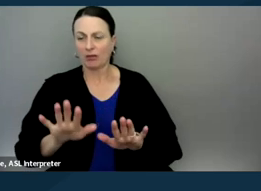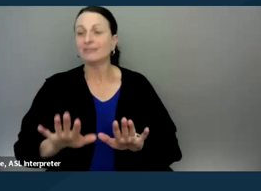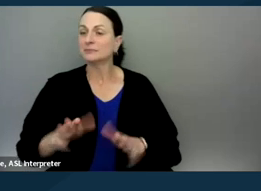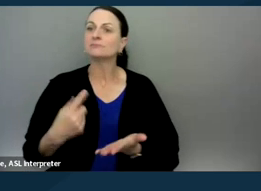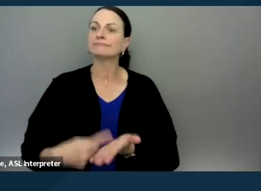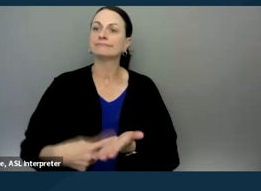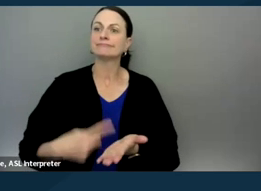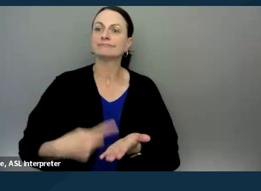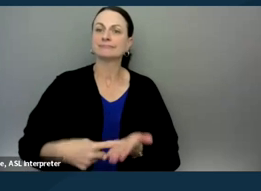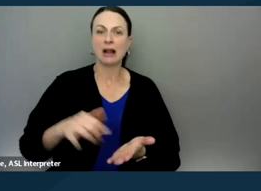about this issue of